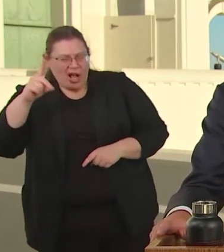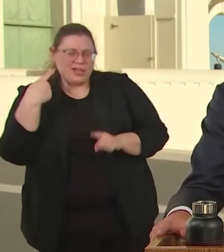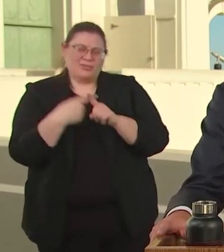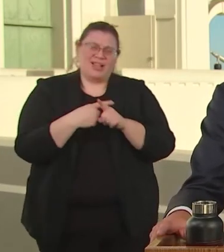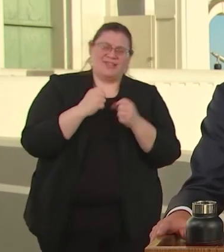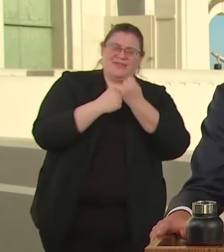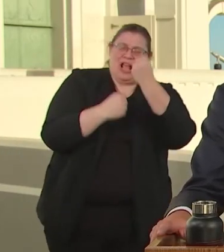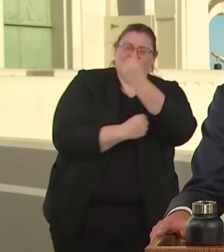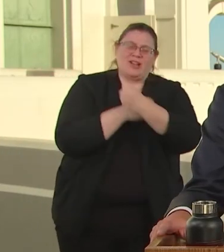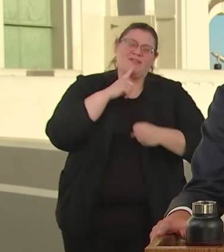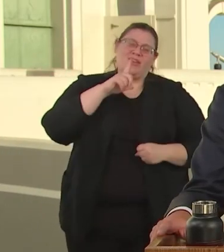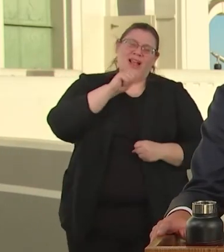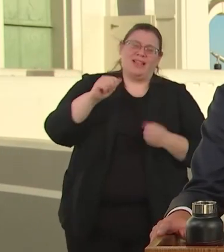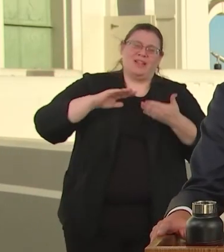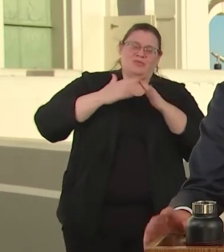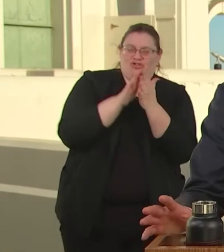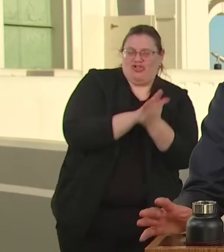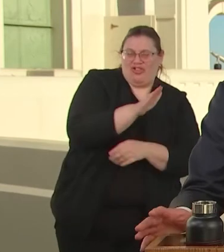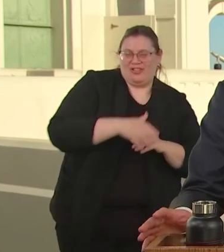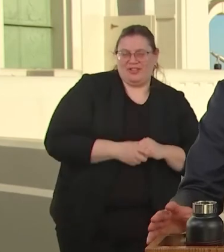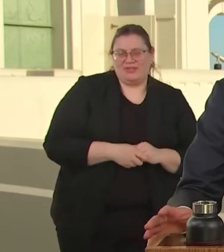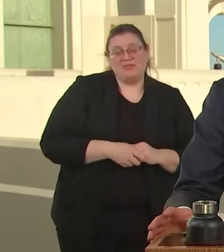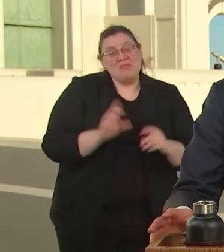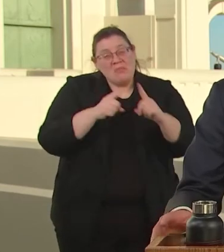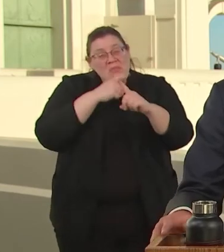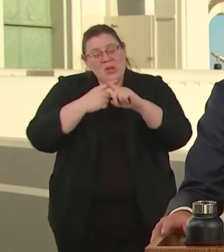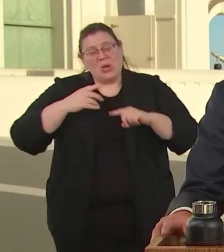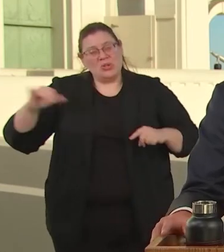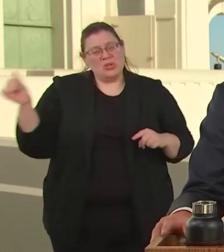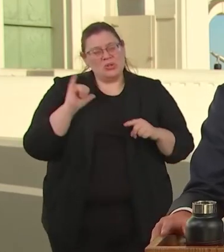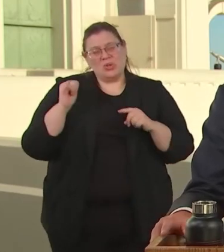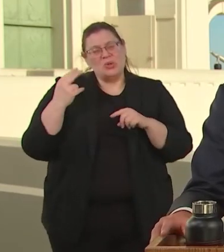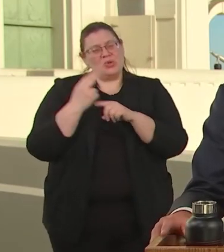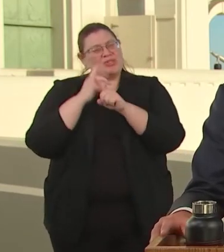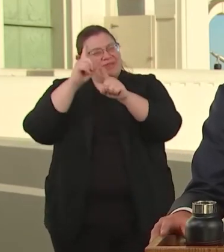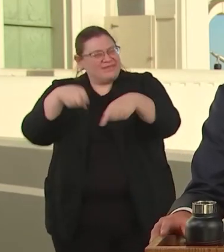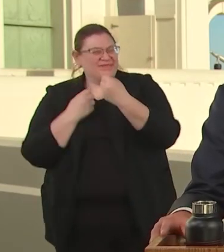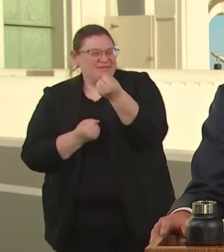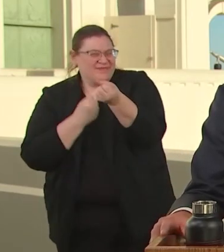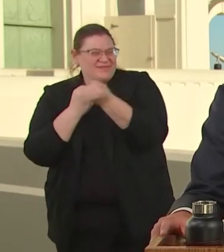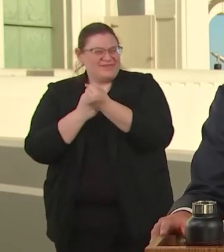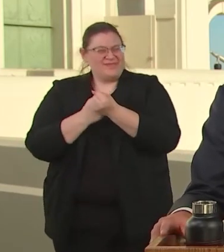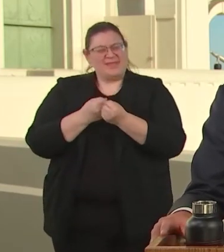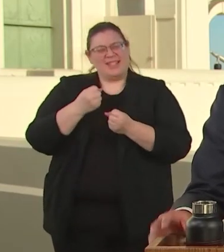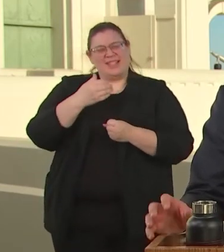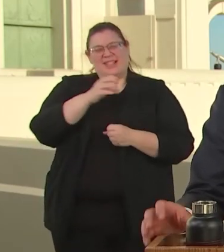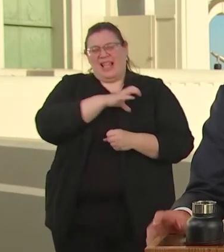NOT TO MENTION BUILDING THE LONG TIME ADVOCATE SEE OF COUNCILMEMBER GIL CEDILLO, OUR